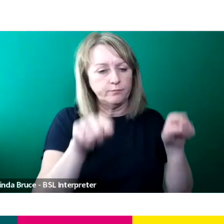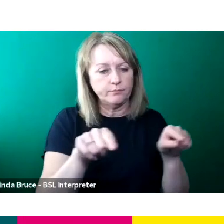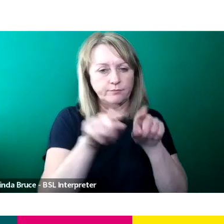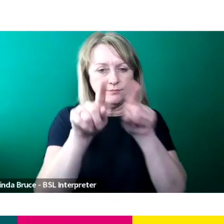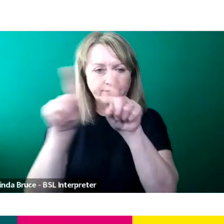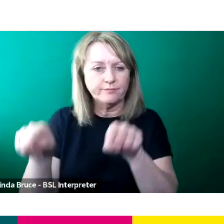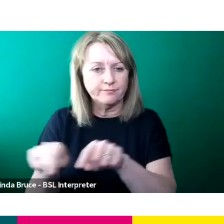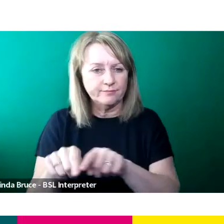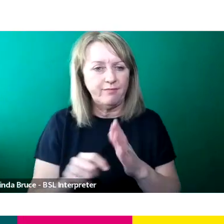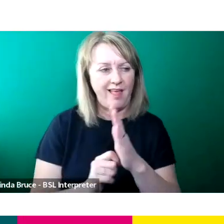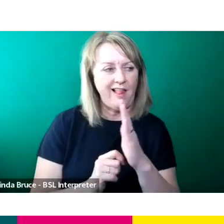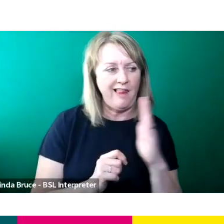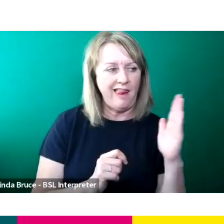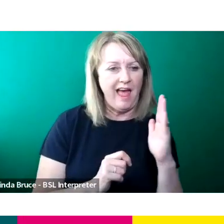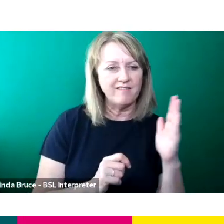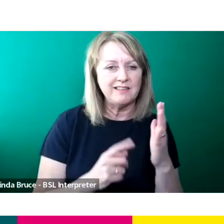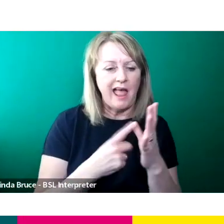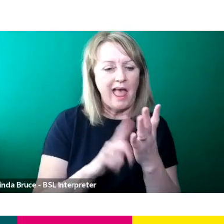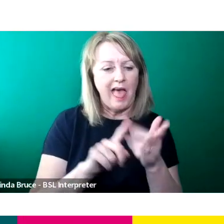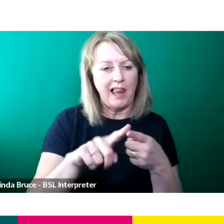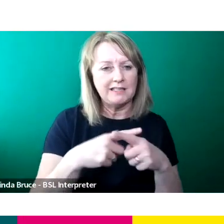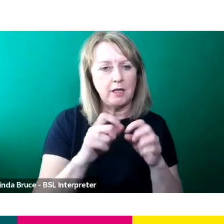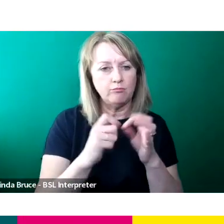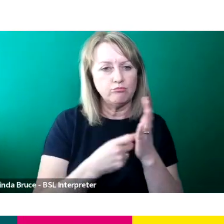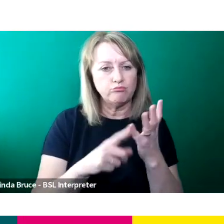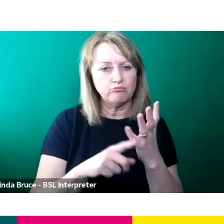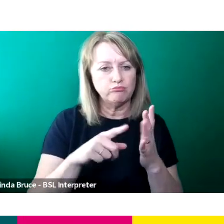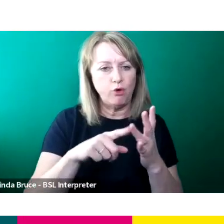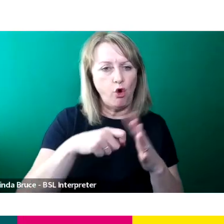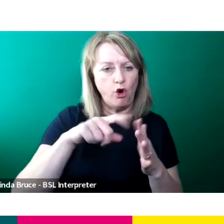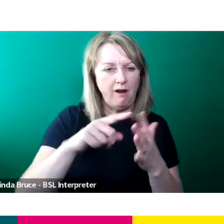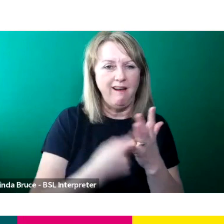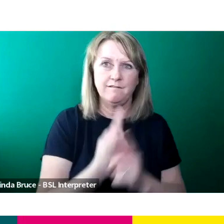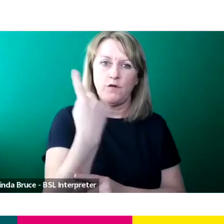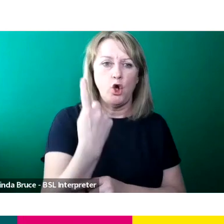We've got the incredible Alex Brooker who was the first physical disabled player to